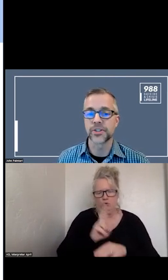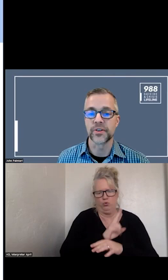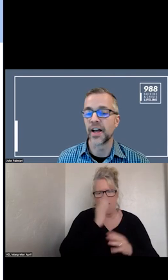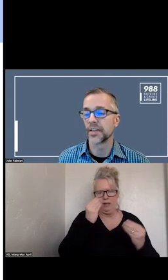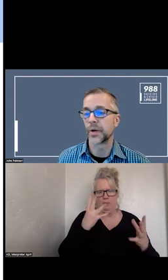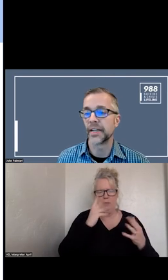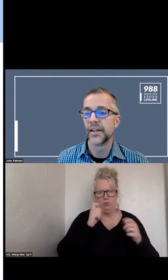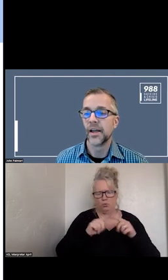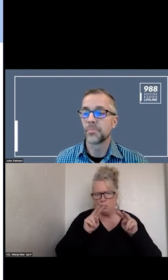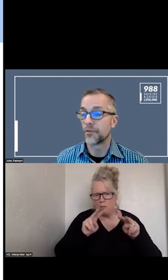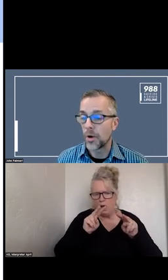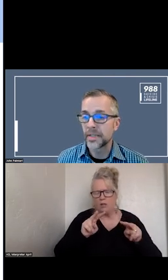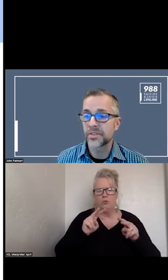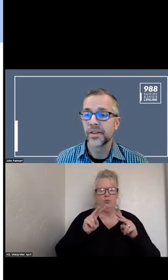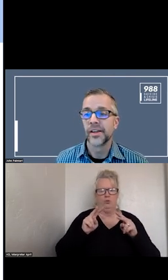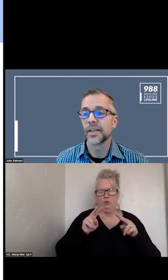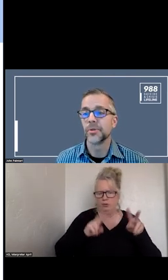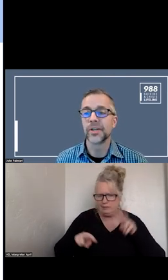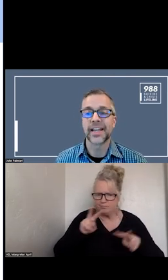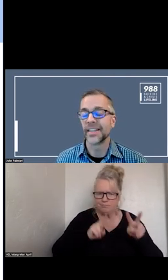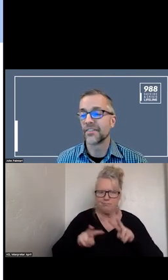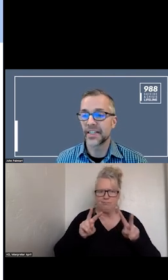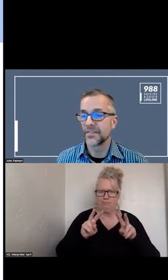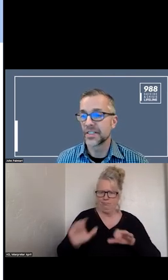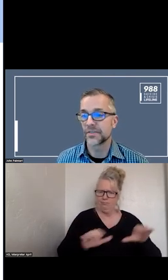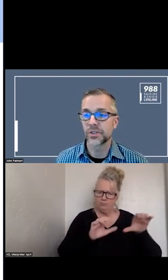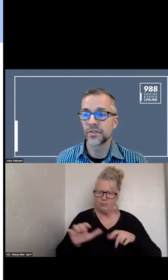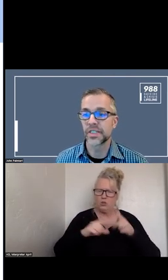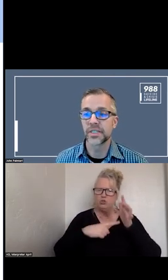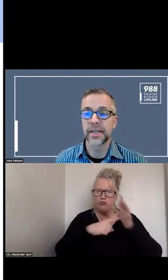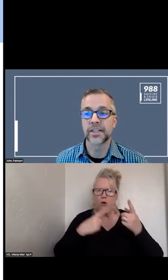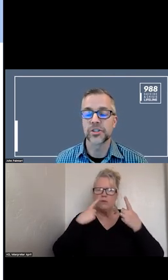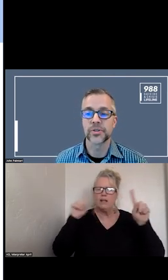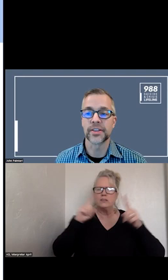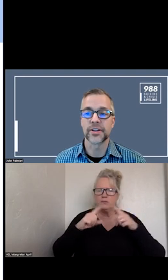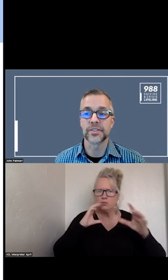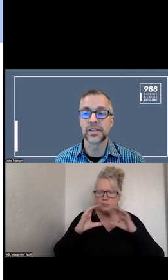MONITOR AND EVALUATE THE PERFORMANCE AND COMMUNICATING AND MAKING SURE THERE